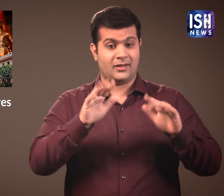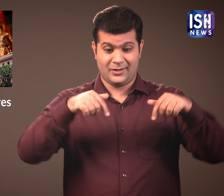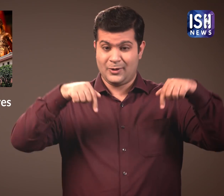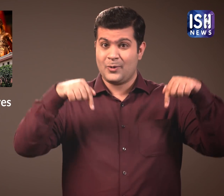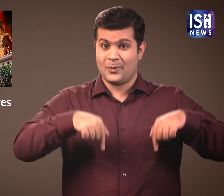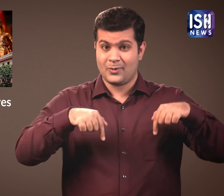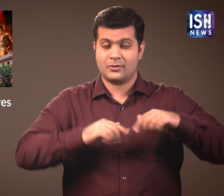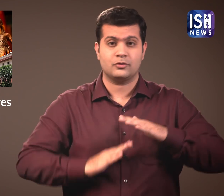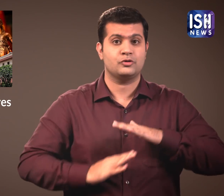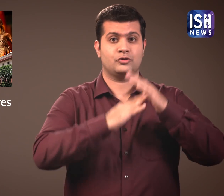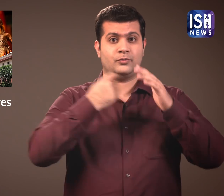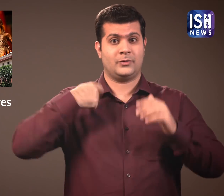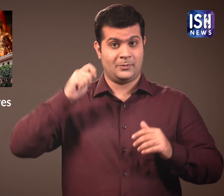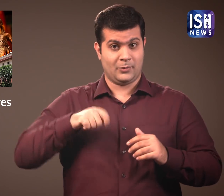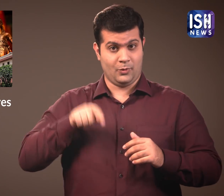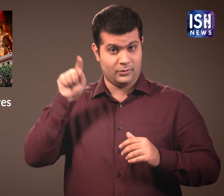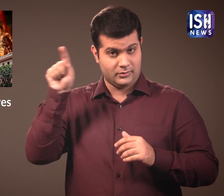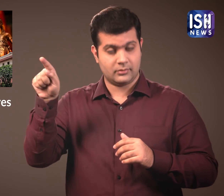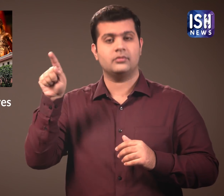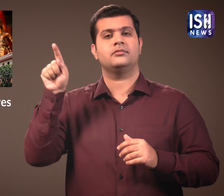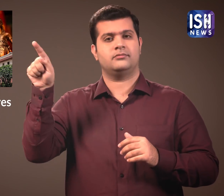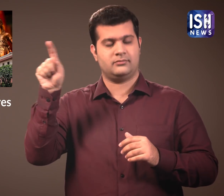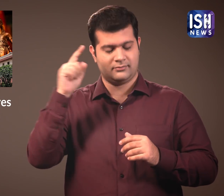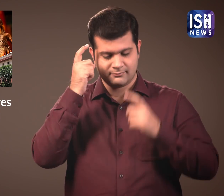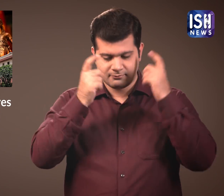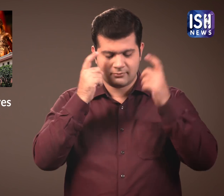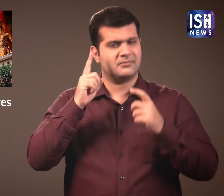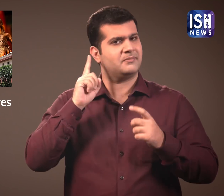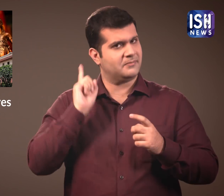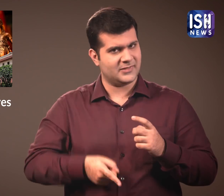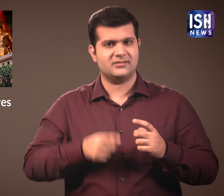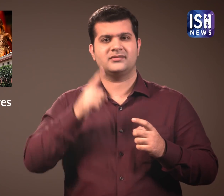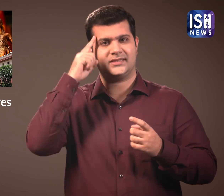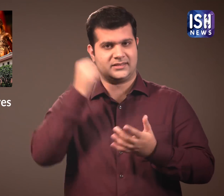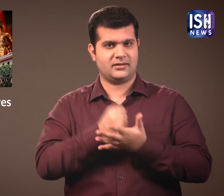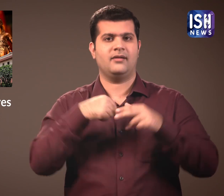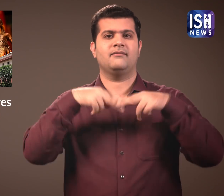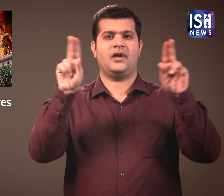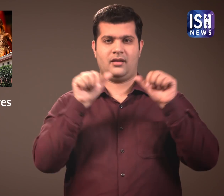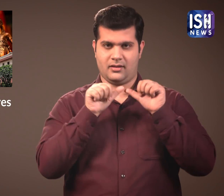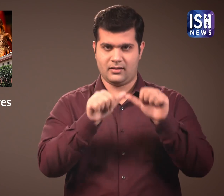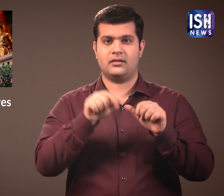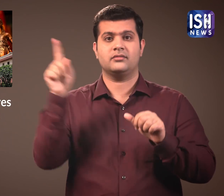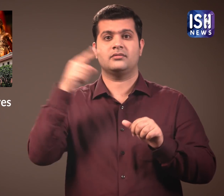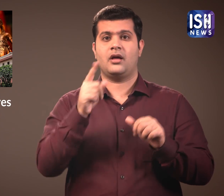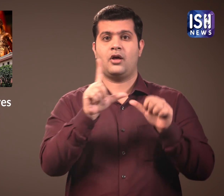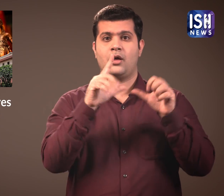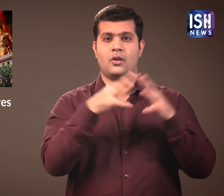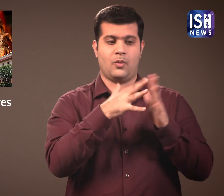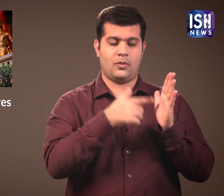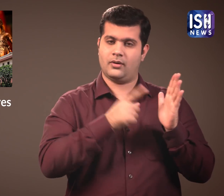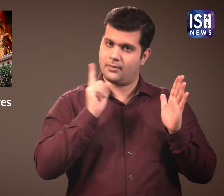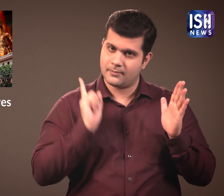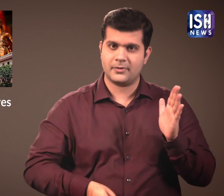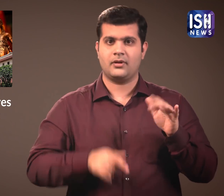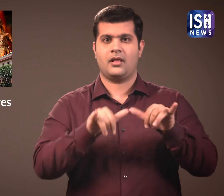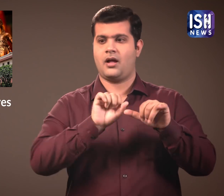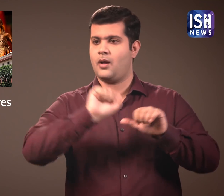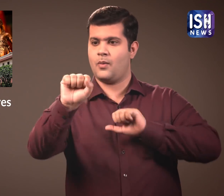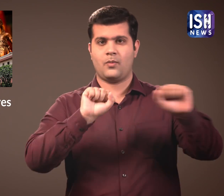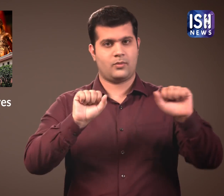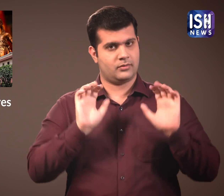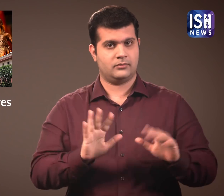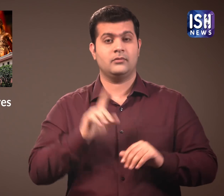Today the SC finally announced its decision about the ownership of the land.